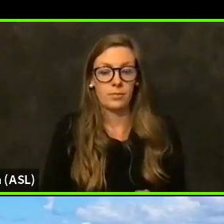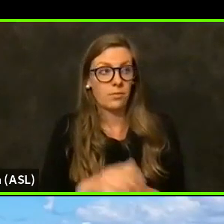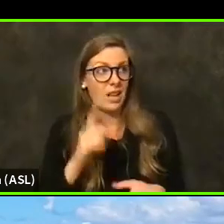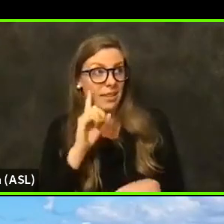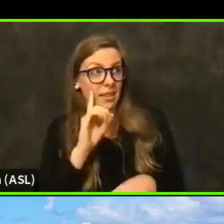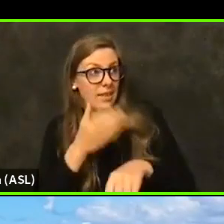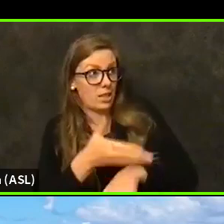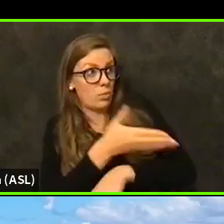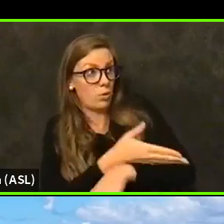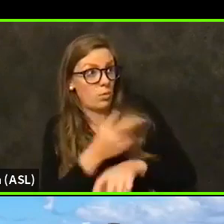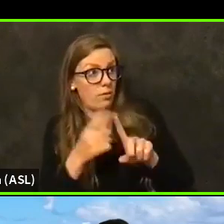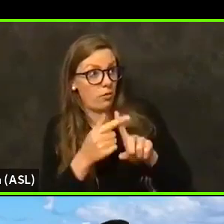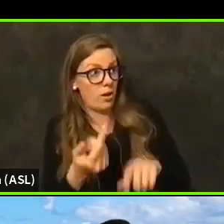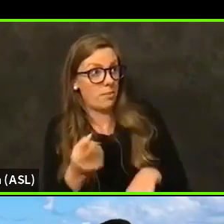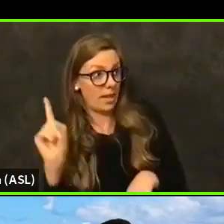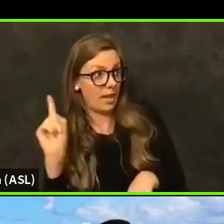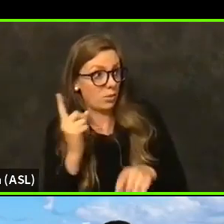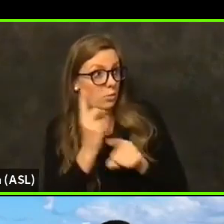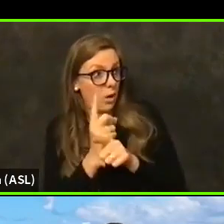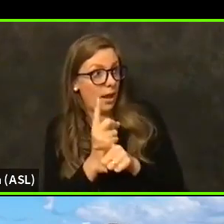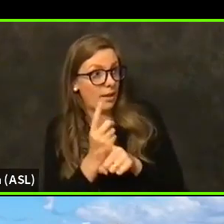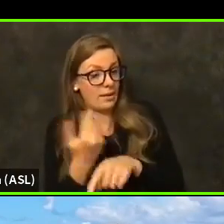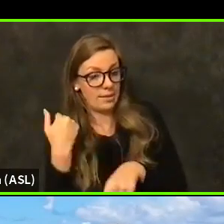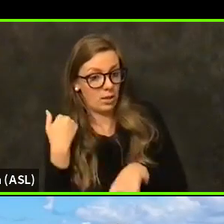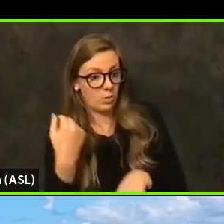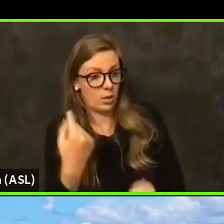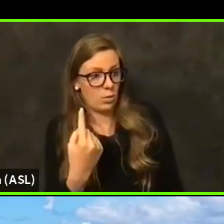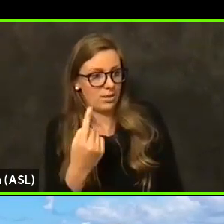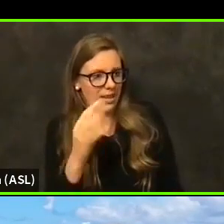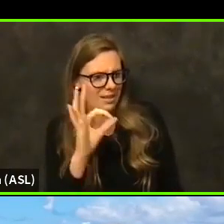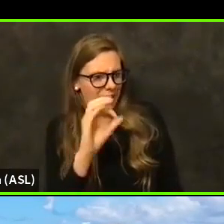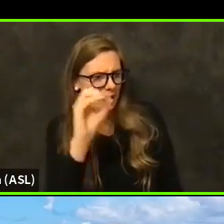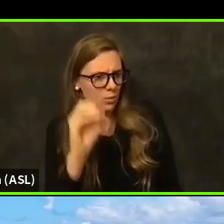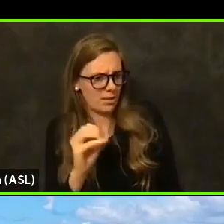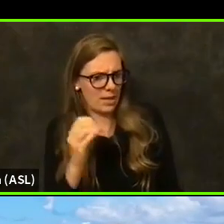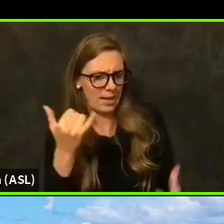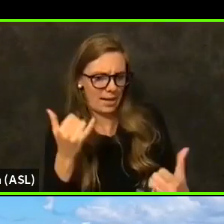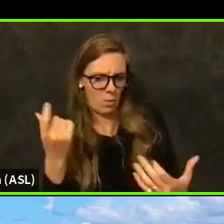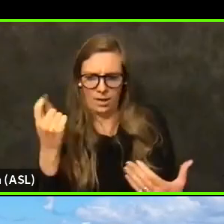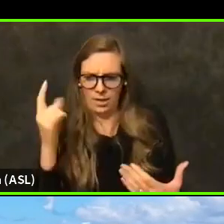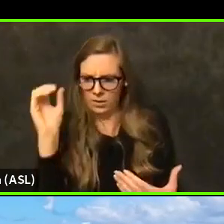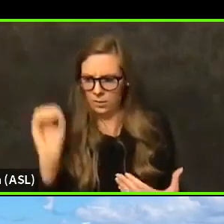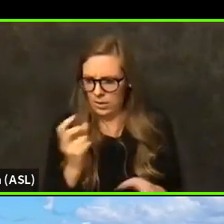week because I think last week it was the first dose, which one was nine percent.